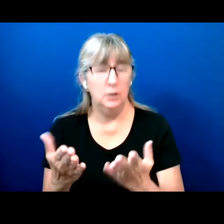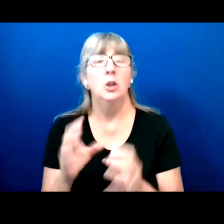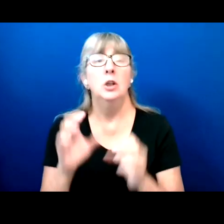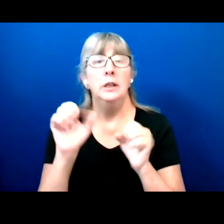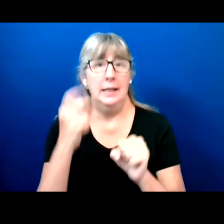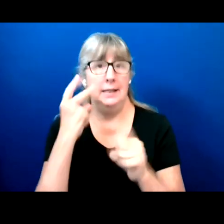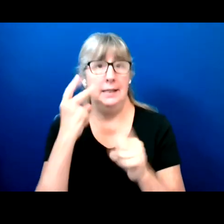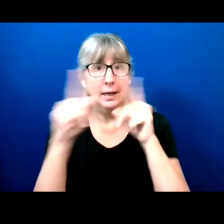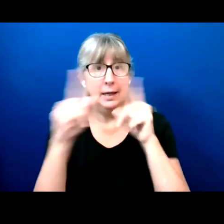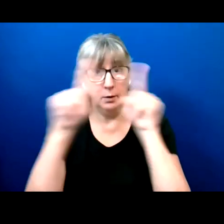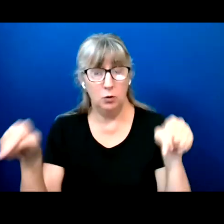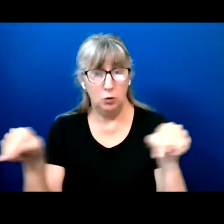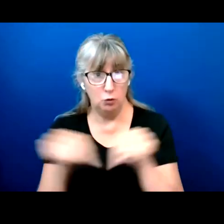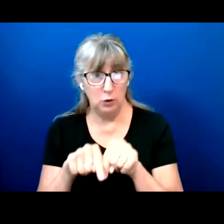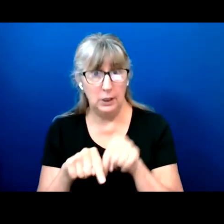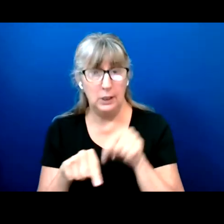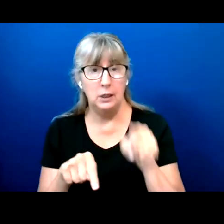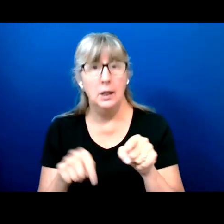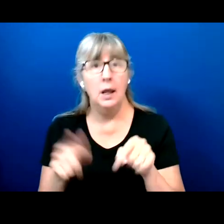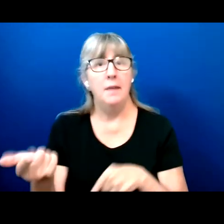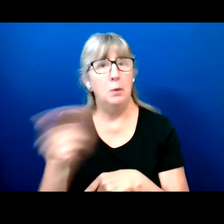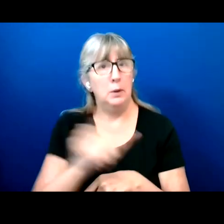And will switch between each other.